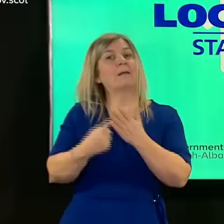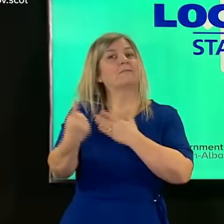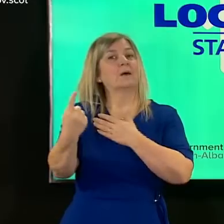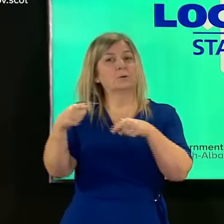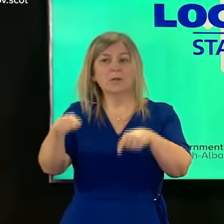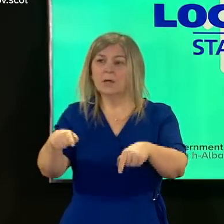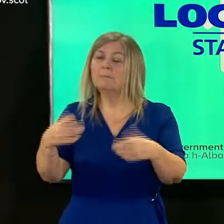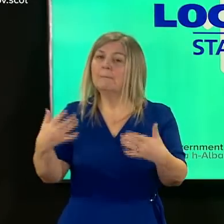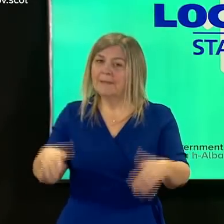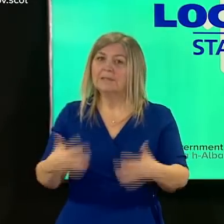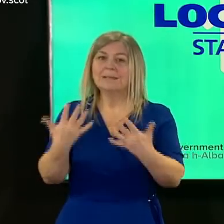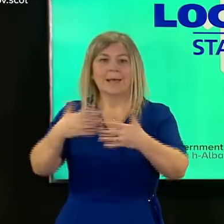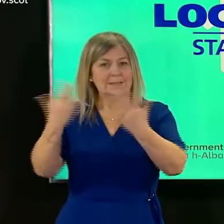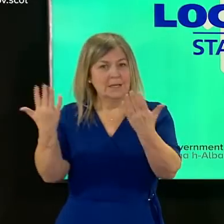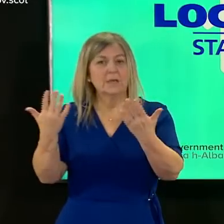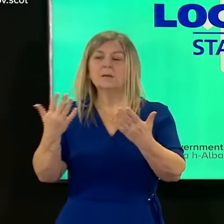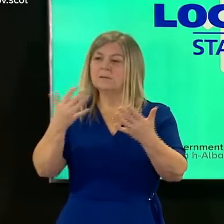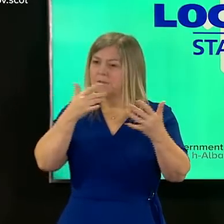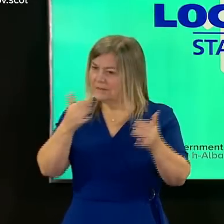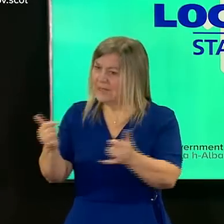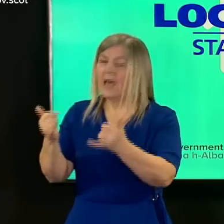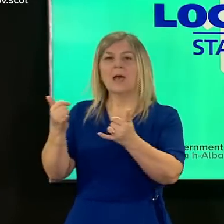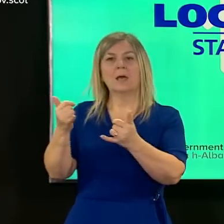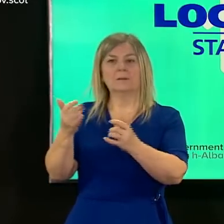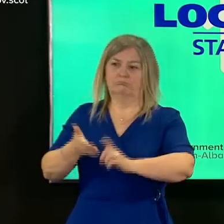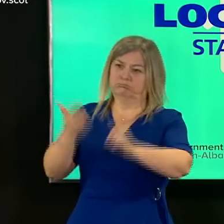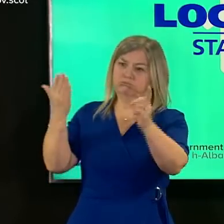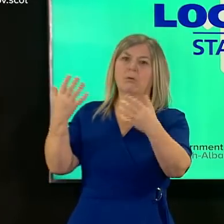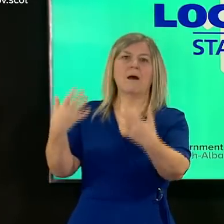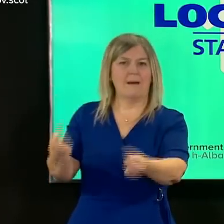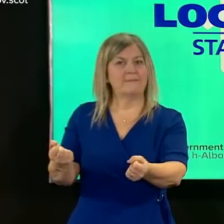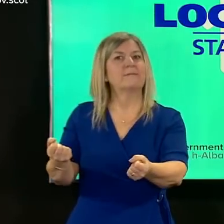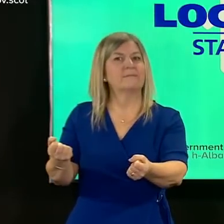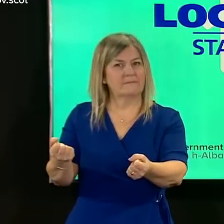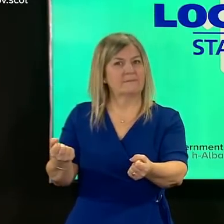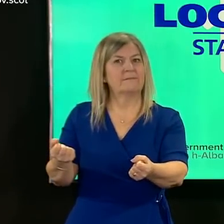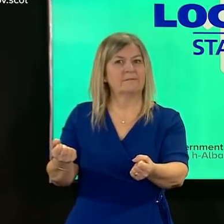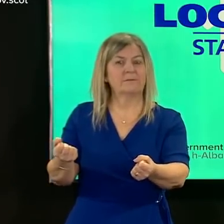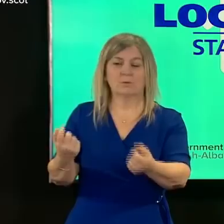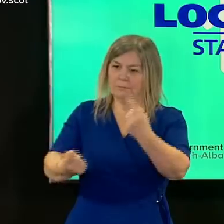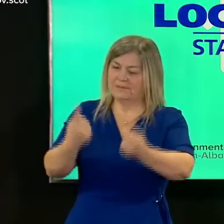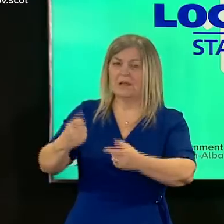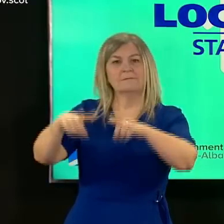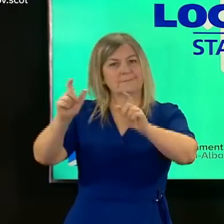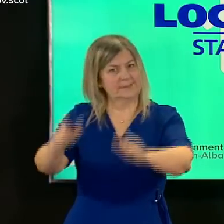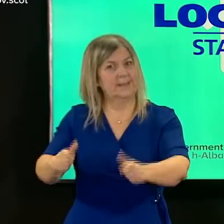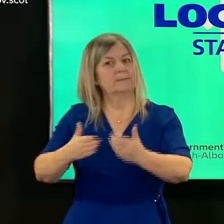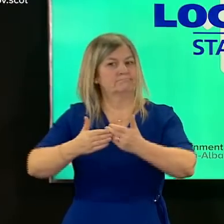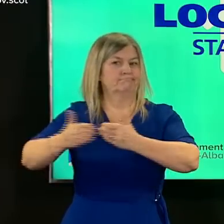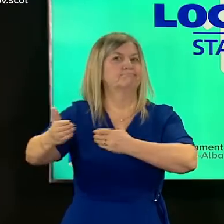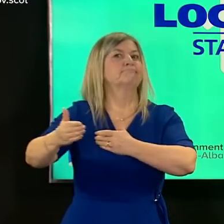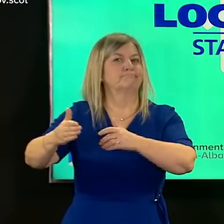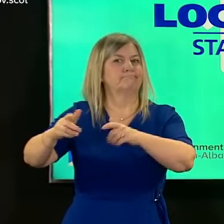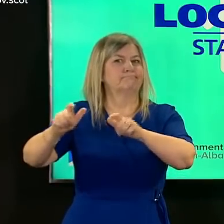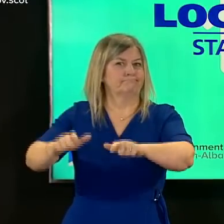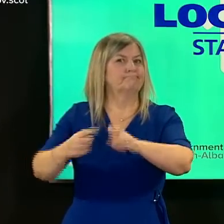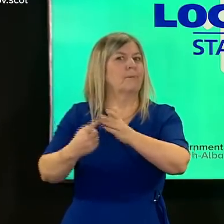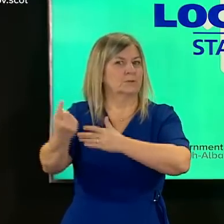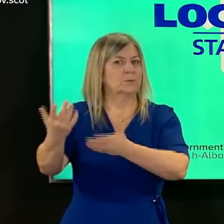period being tested and then continuing to stay in isolation uh once they tested positive but the